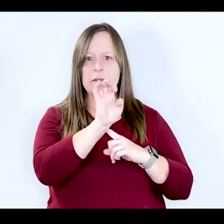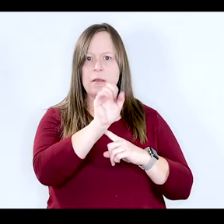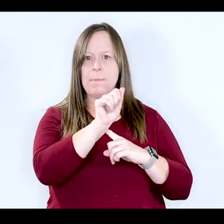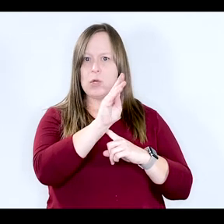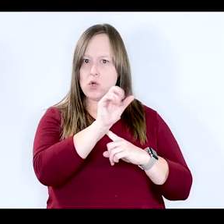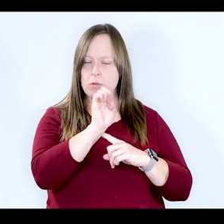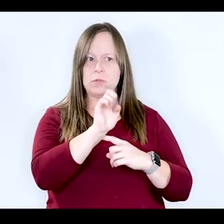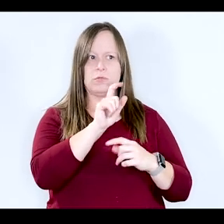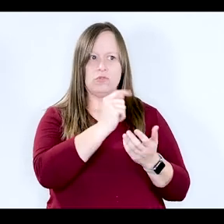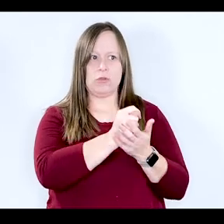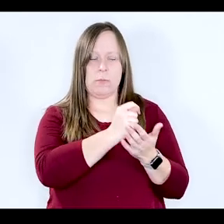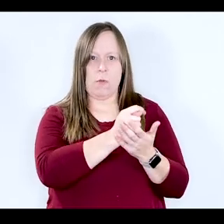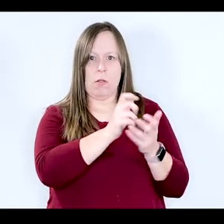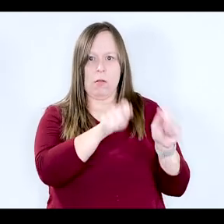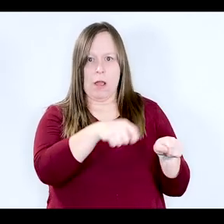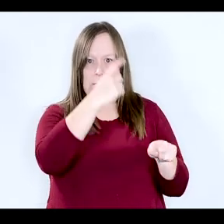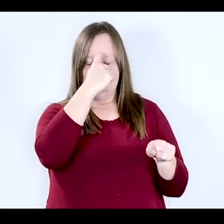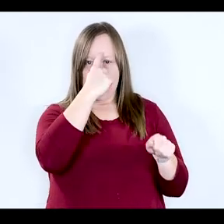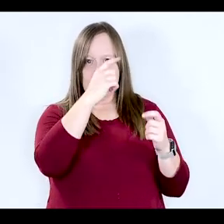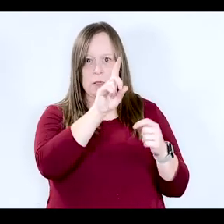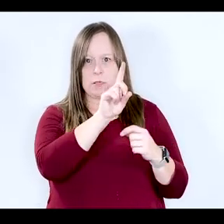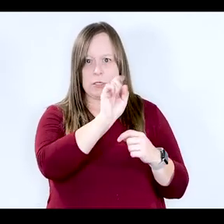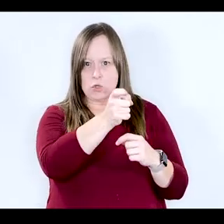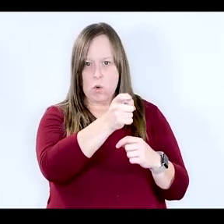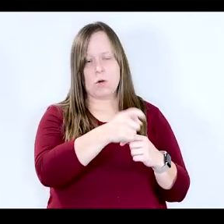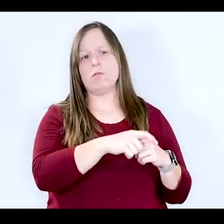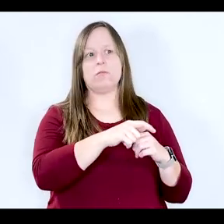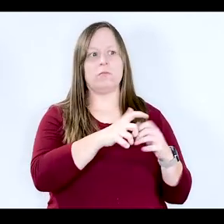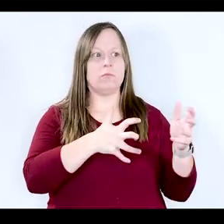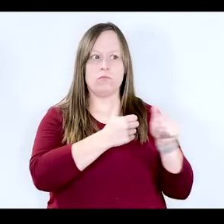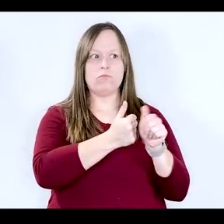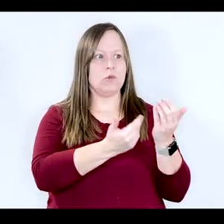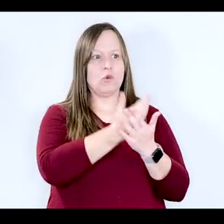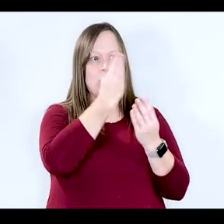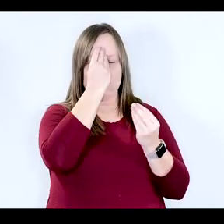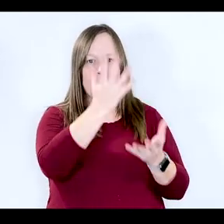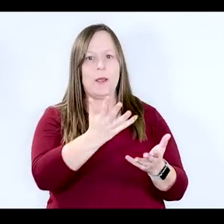treatable brain disorders. So with all of this updated information and a new